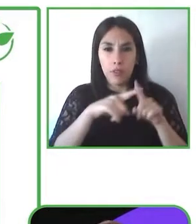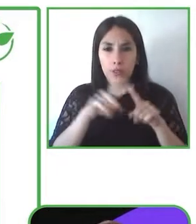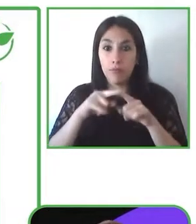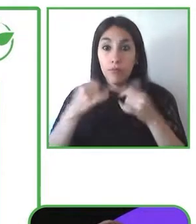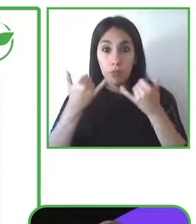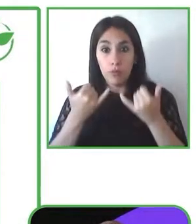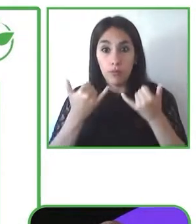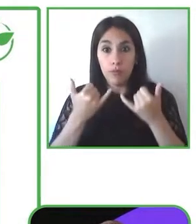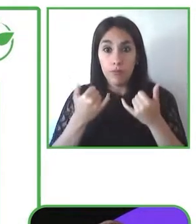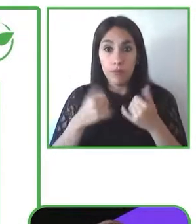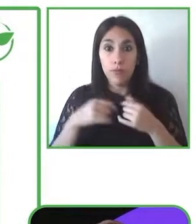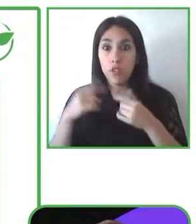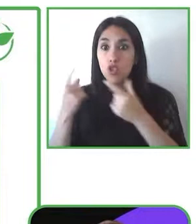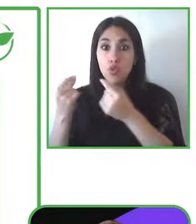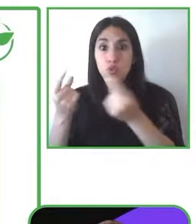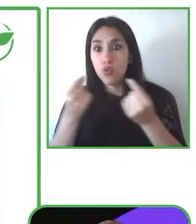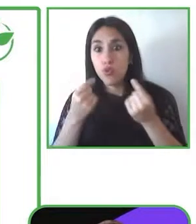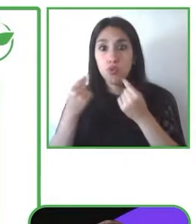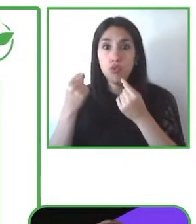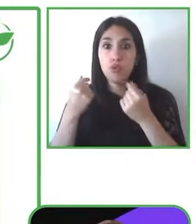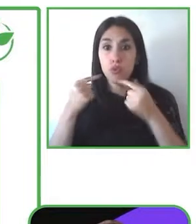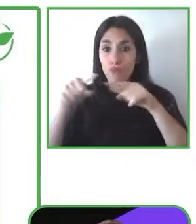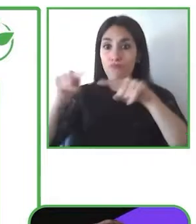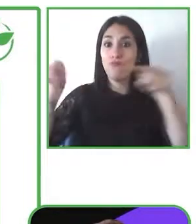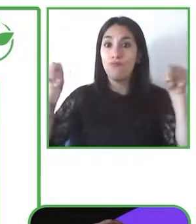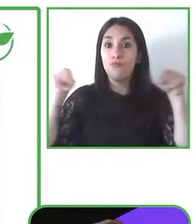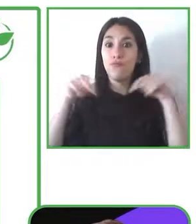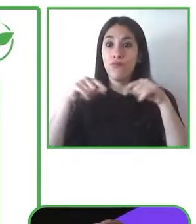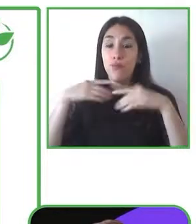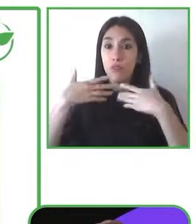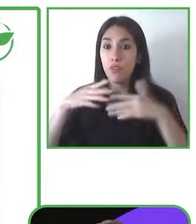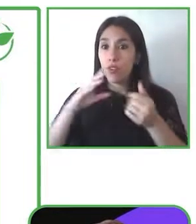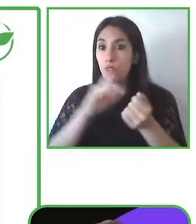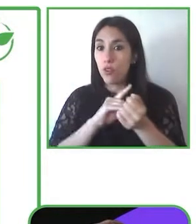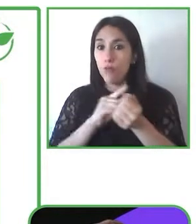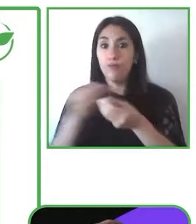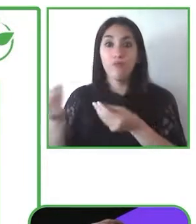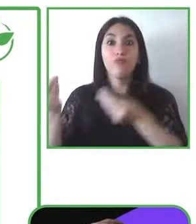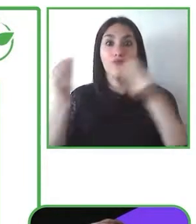panel we are exactly interested in this and in Atos we do work on reducing this gap aiming for